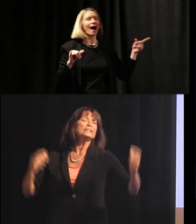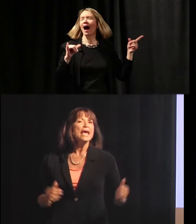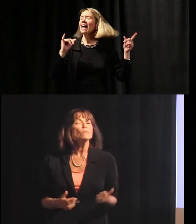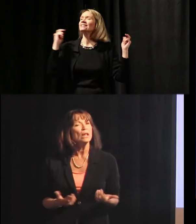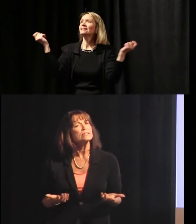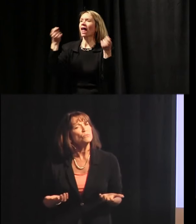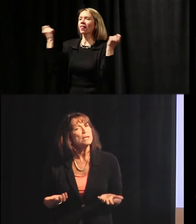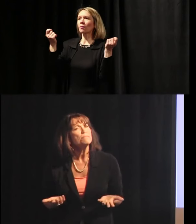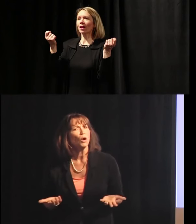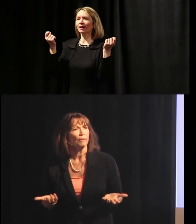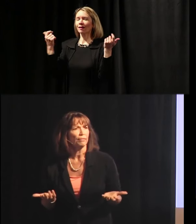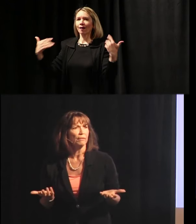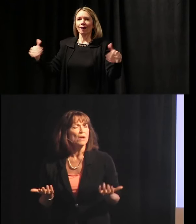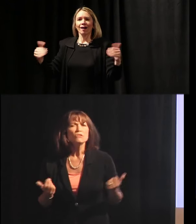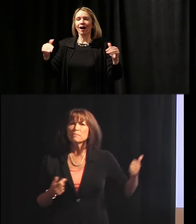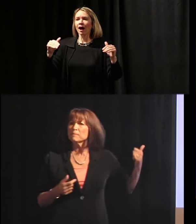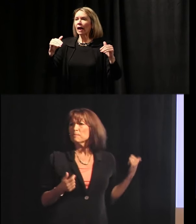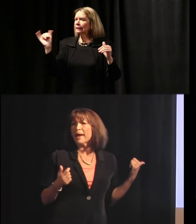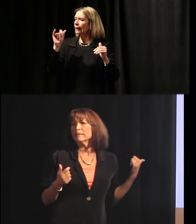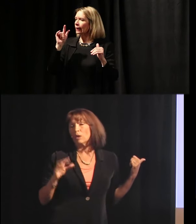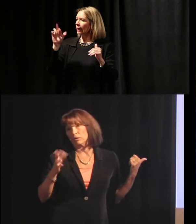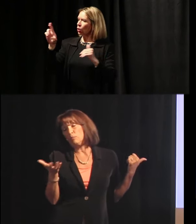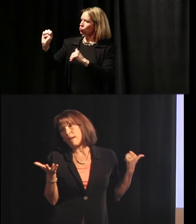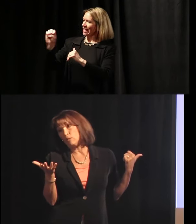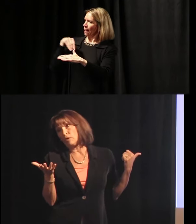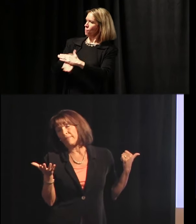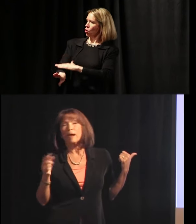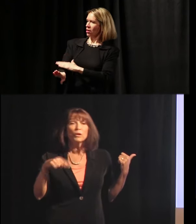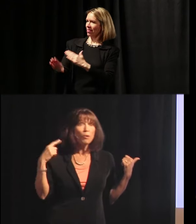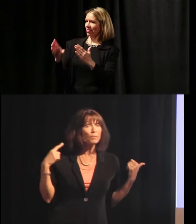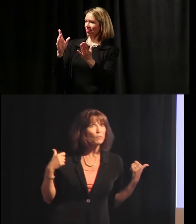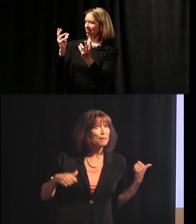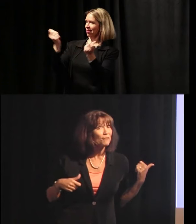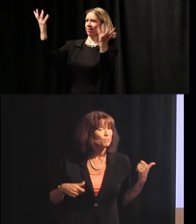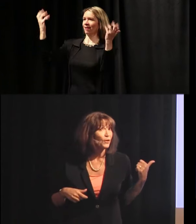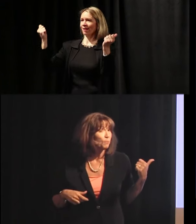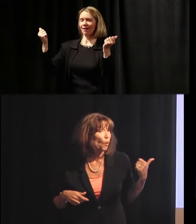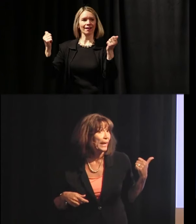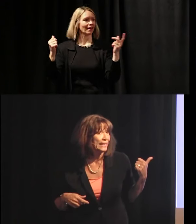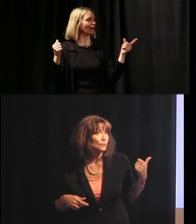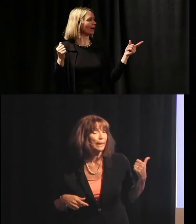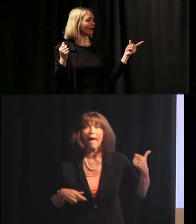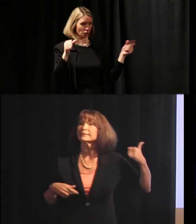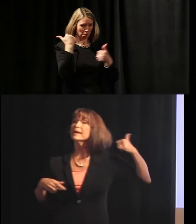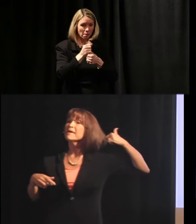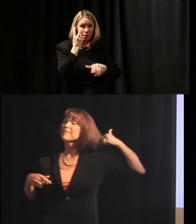Well, it's rebirth. Do you remember back – well, you probably weren't there – you probably remember from your boring history class